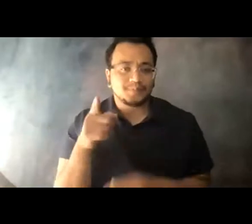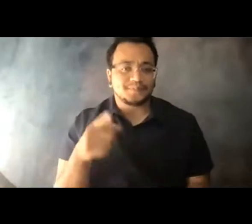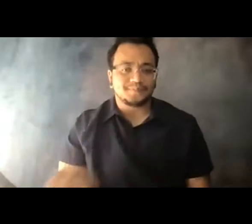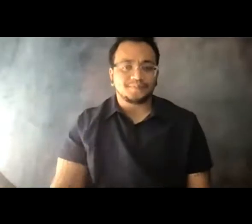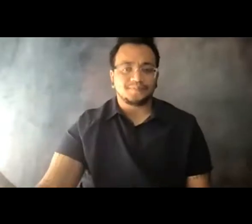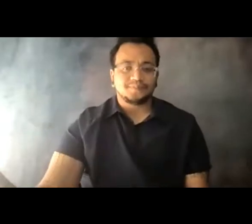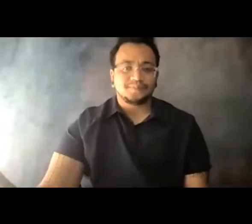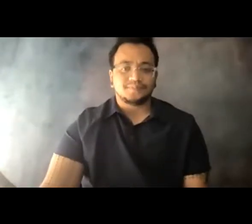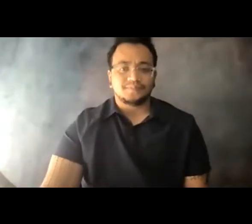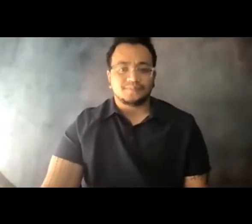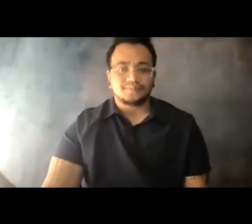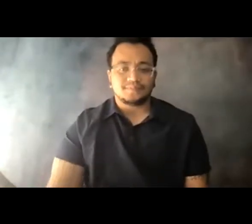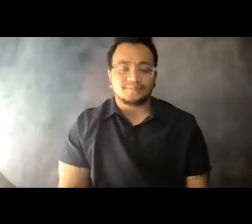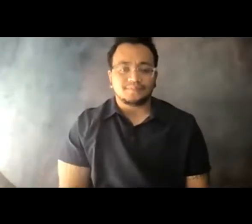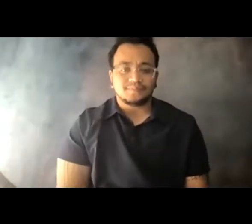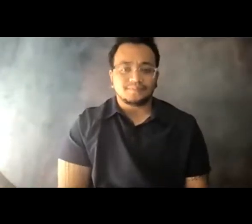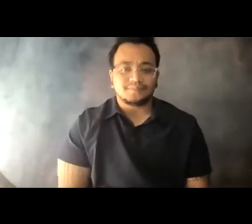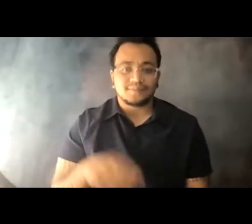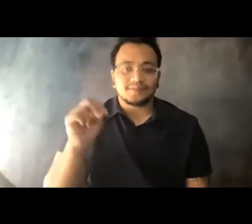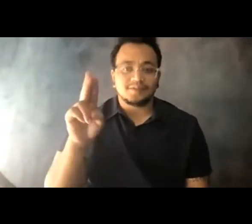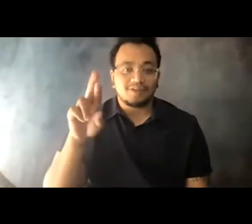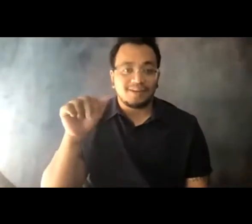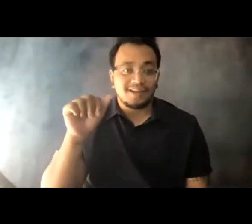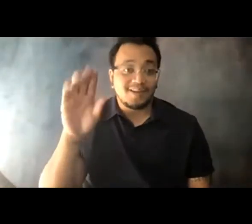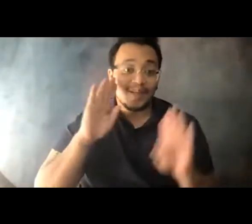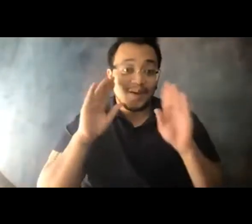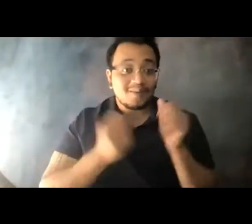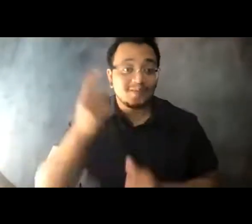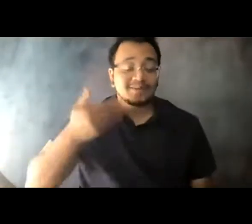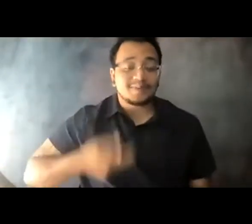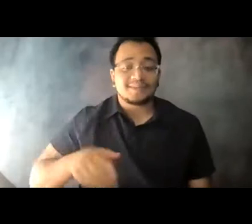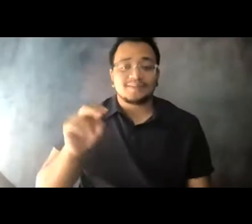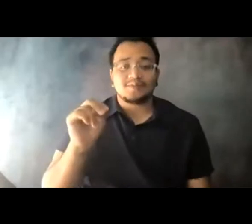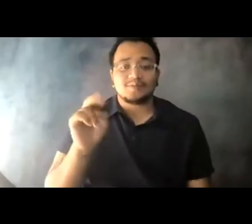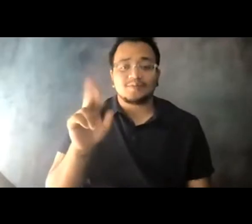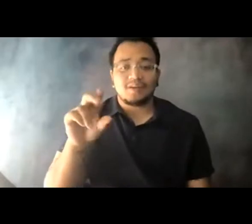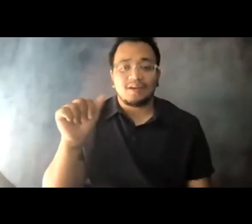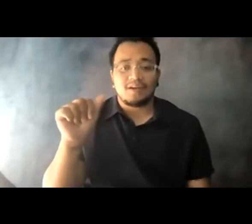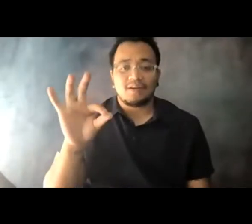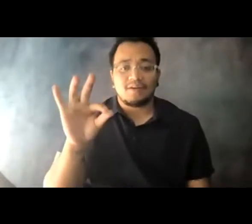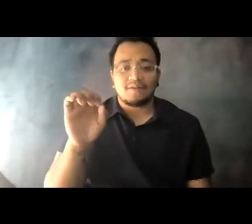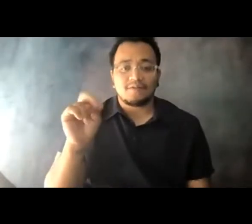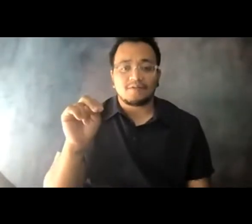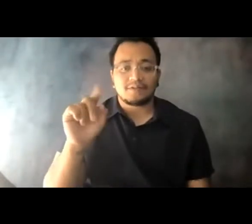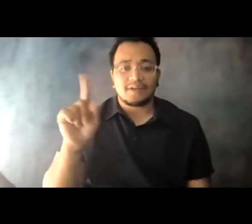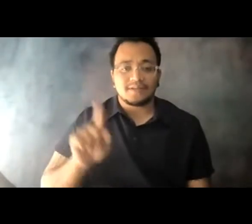14:02:18 I'm Nuria Fernandez and I want to thank all of you for joining us for the very